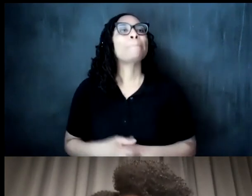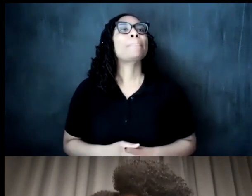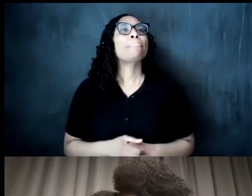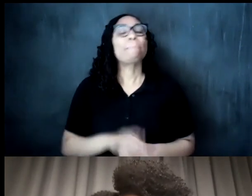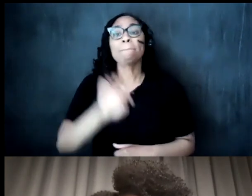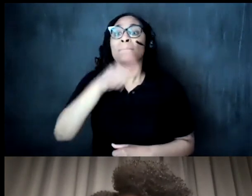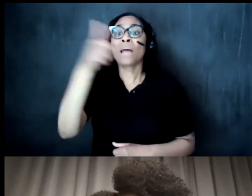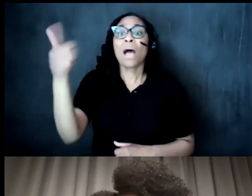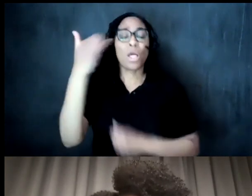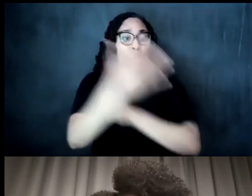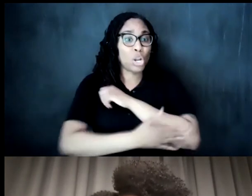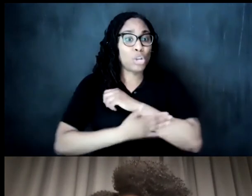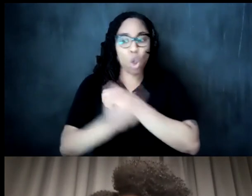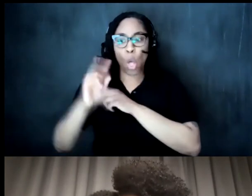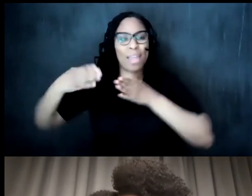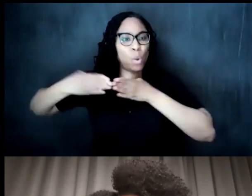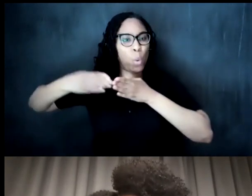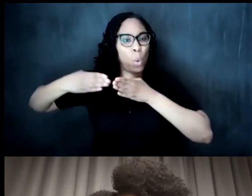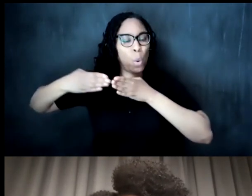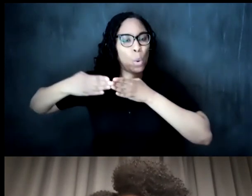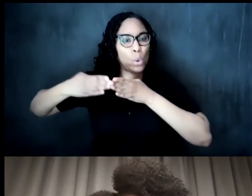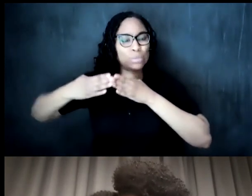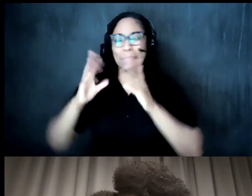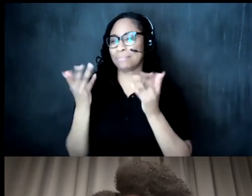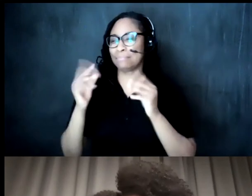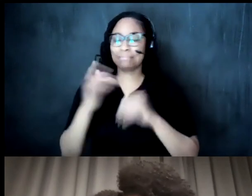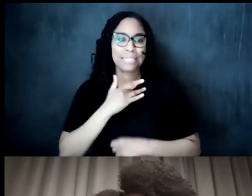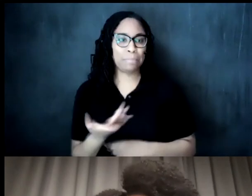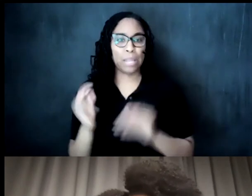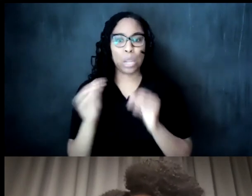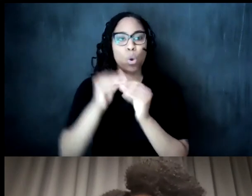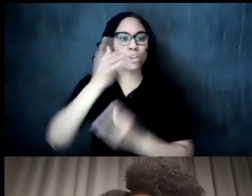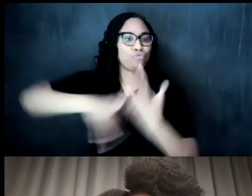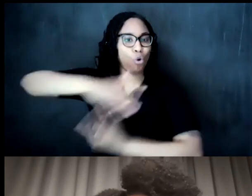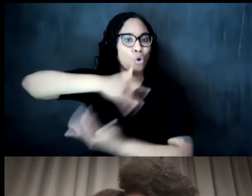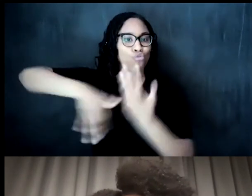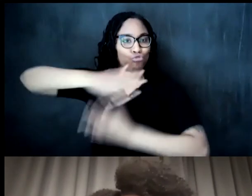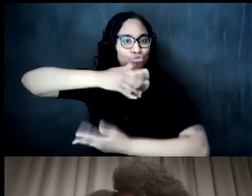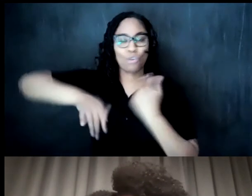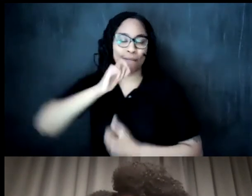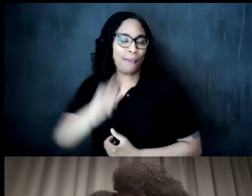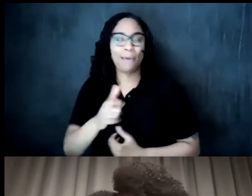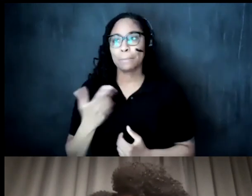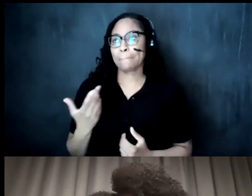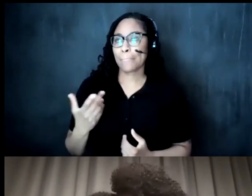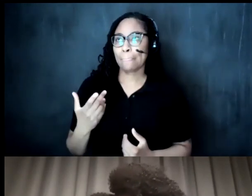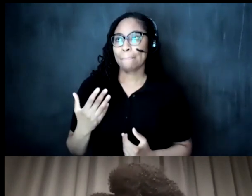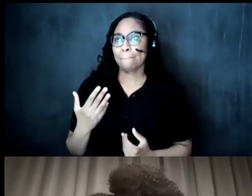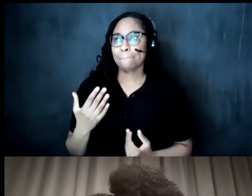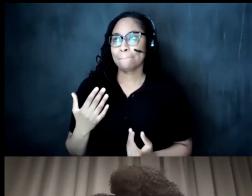it on corners but they're more apt to use it as social practice more than more than selling it